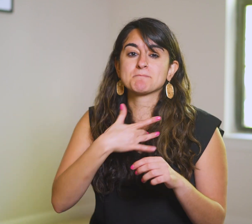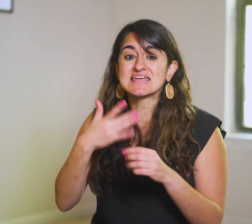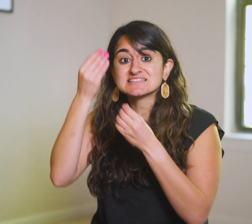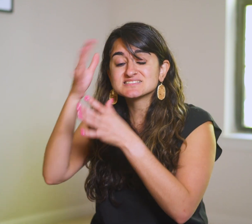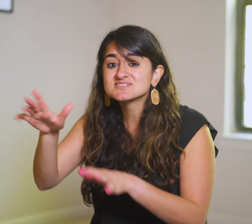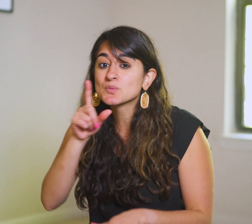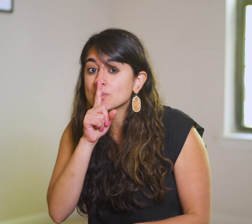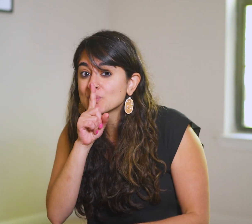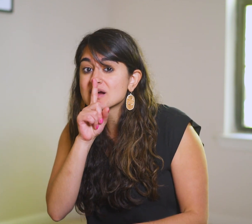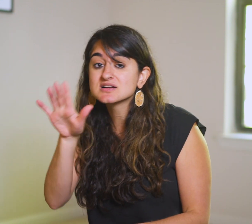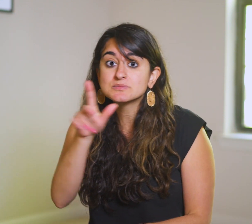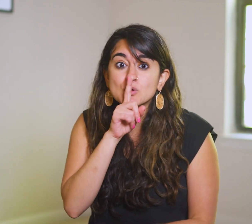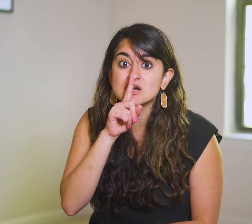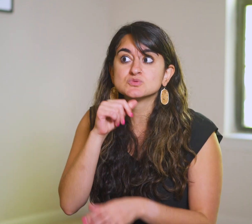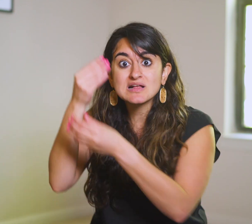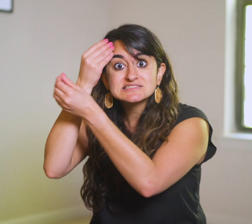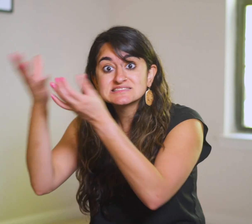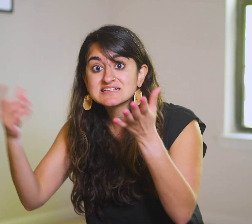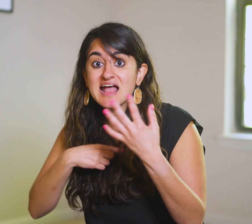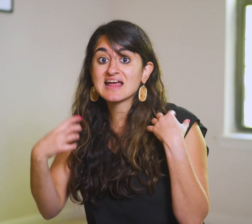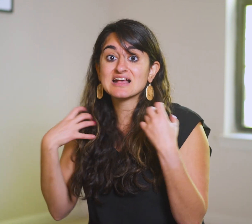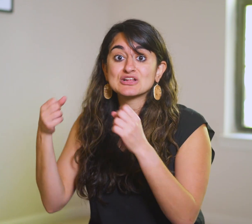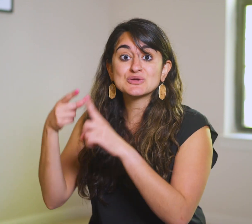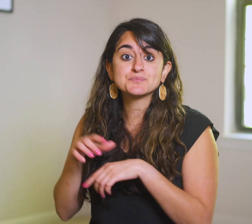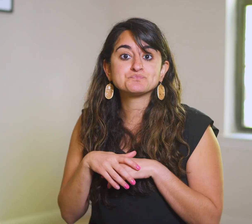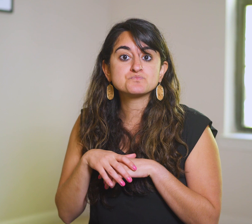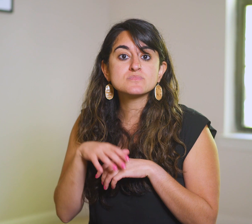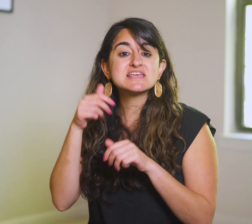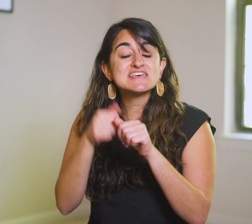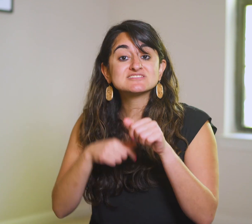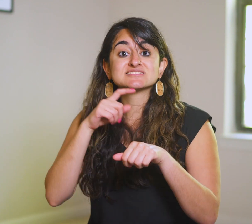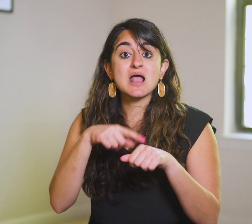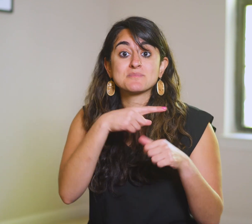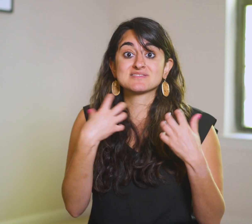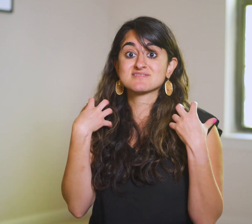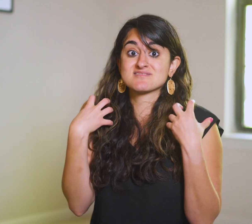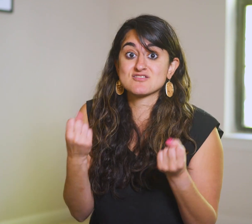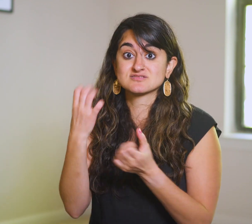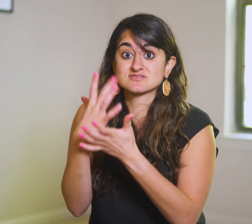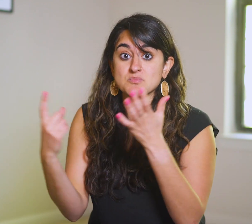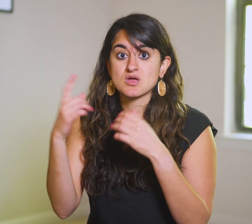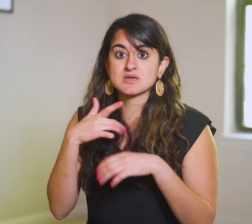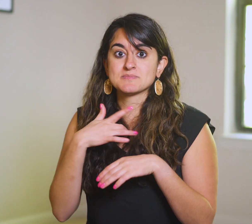He begs them to keep it quiet. Every time He heals someone,